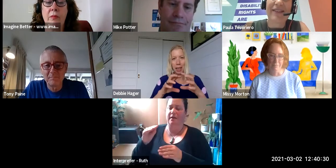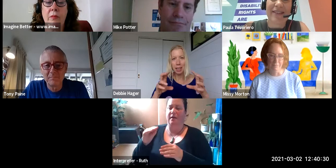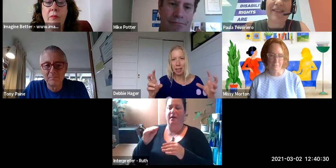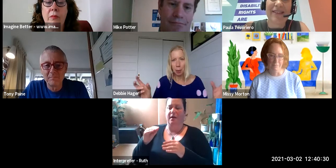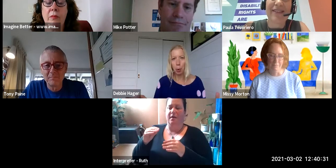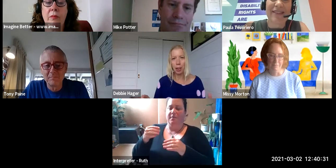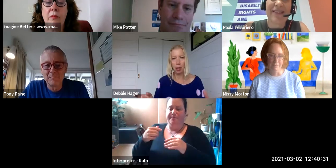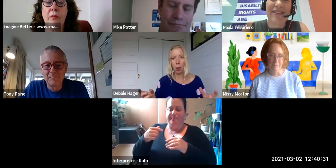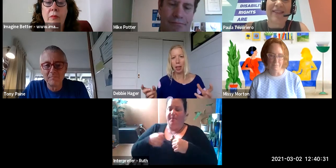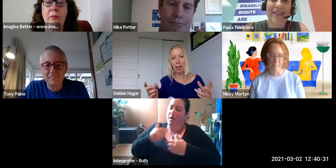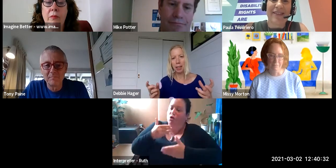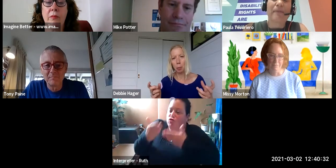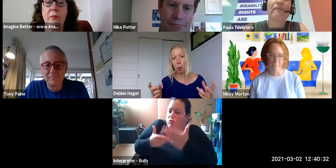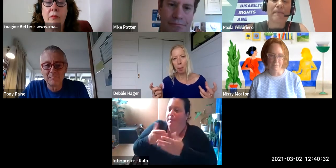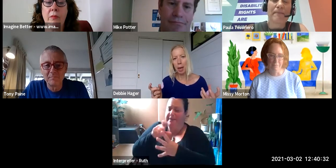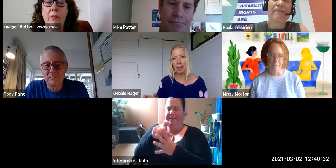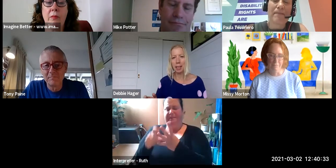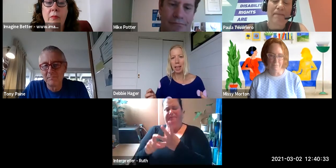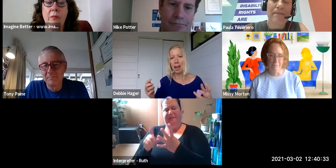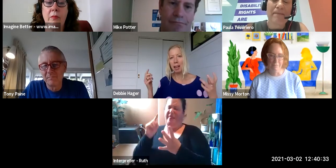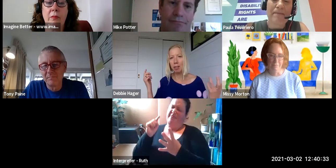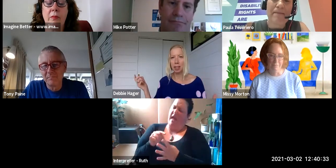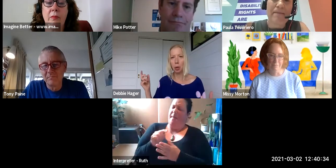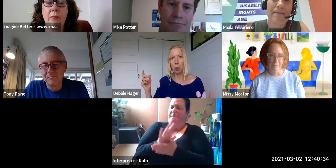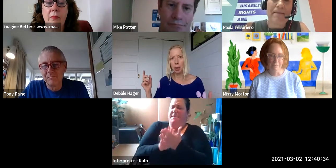You know, not internalizing that ableism because that does happen and can have a very ongoing